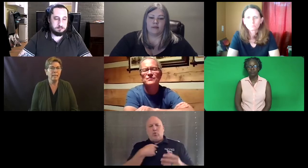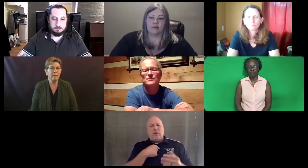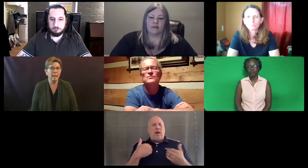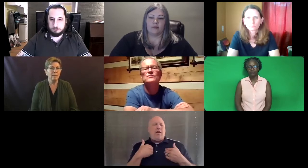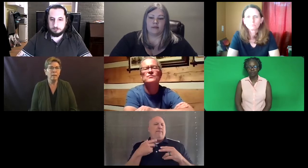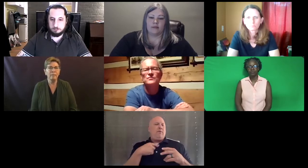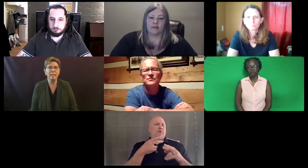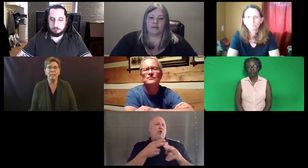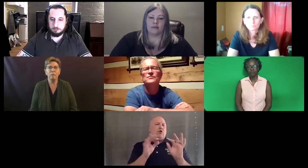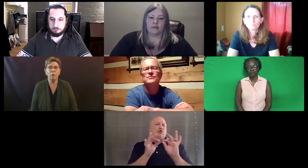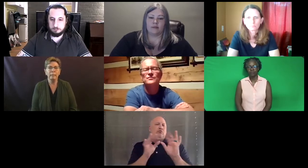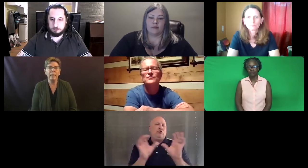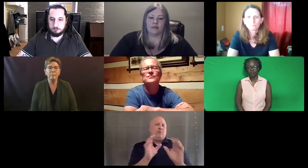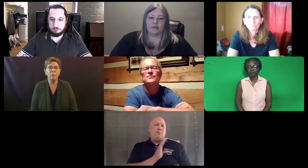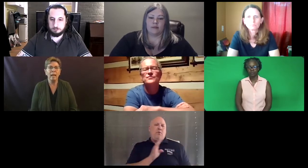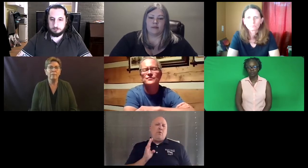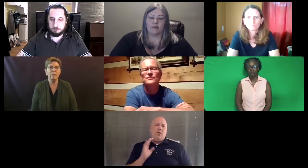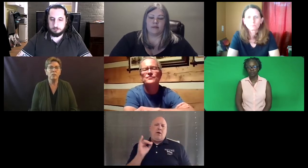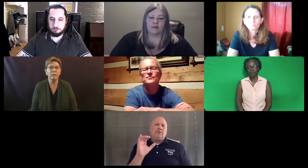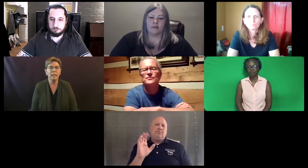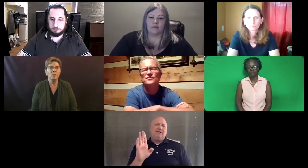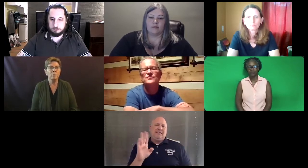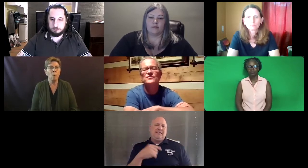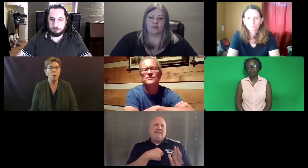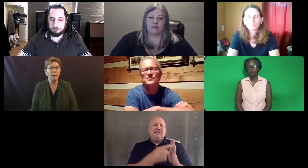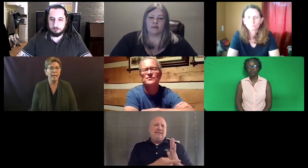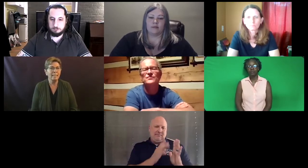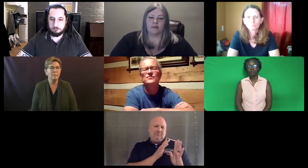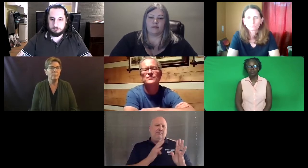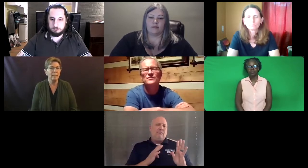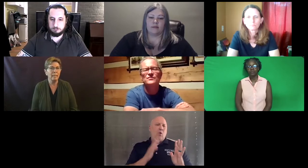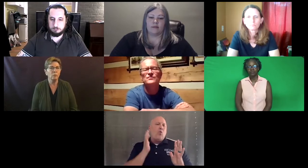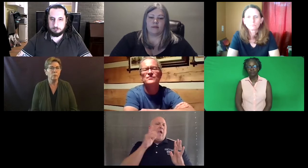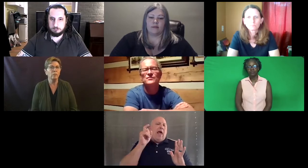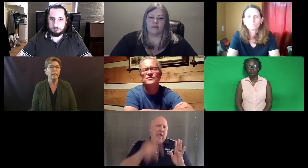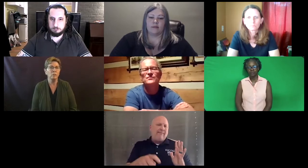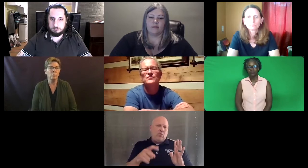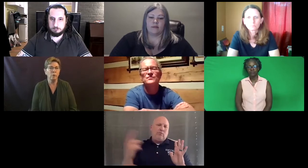We haven't seen anything formal yet, but we have a certification board, ICB, Interpreter Certification Board.